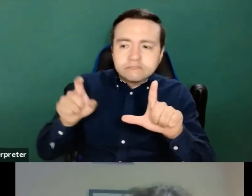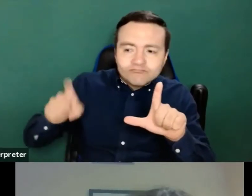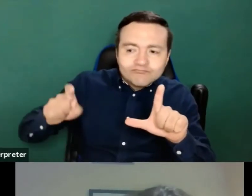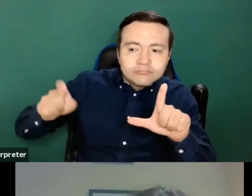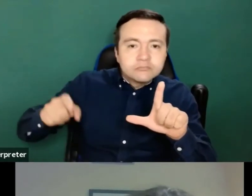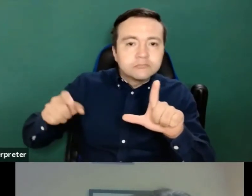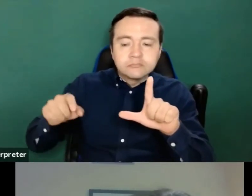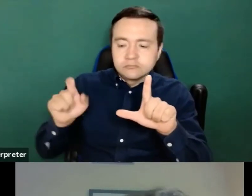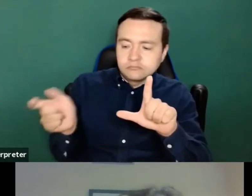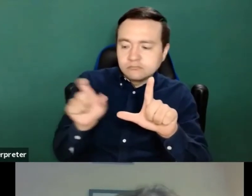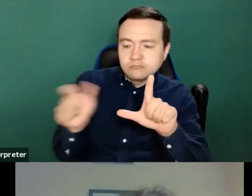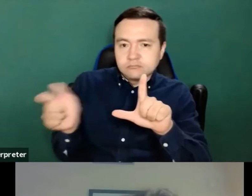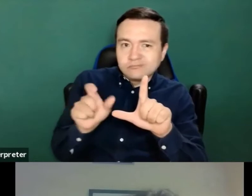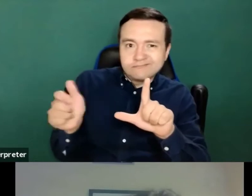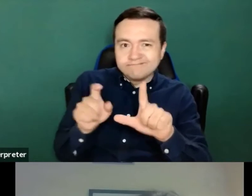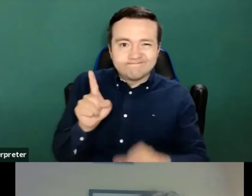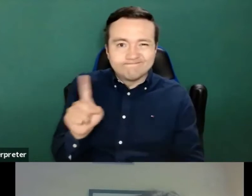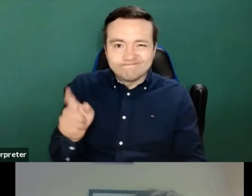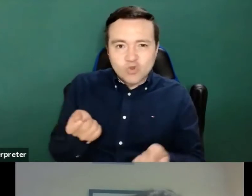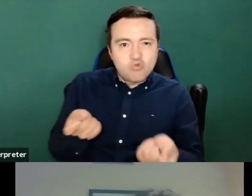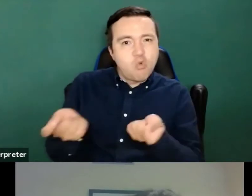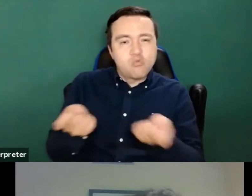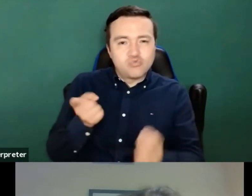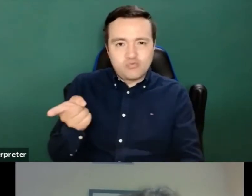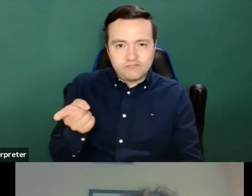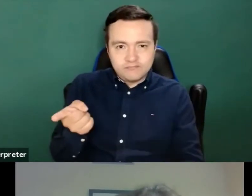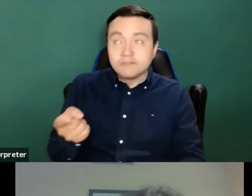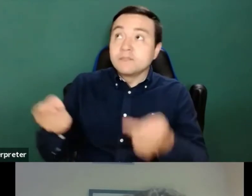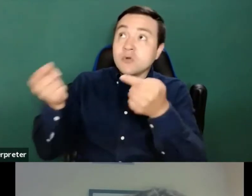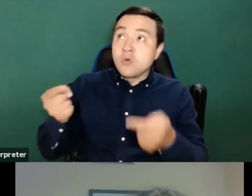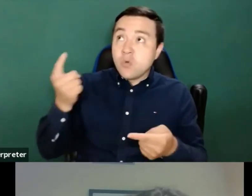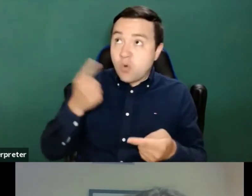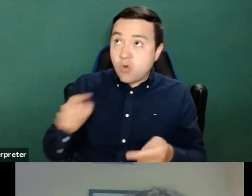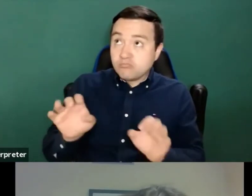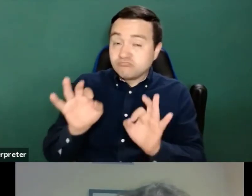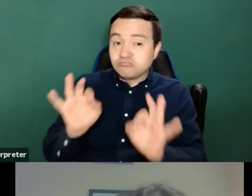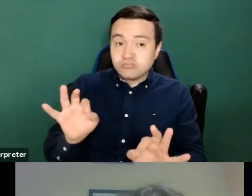settled and the other good way example would be the senate page web page